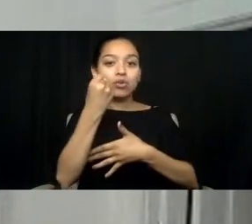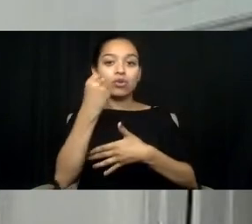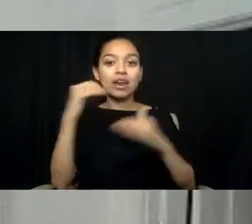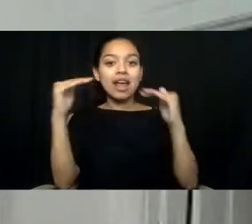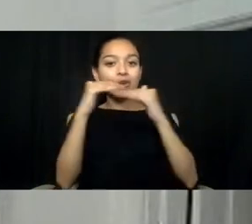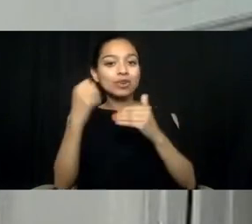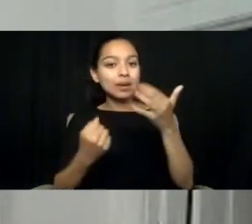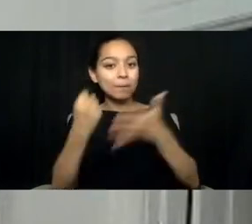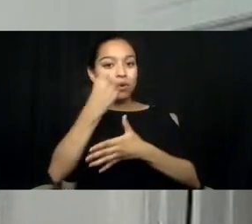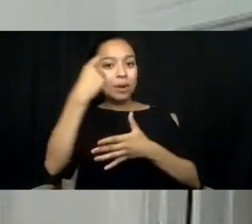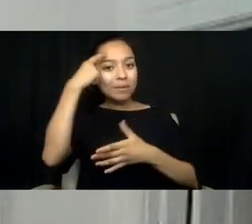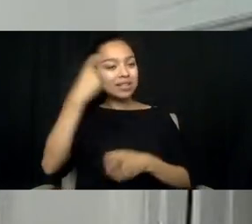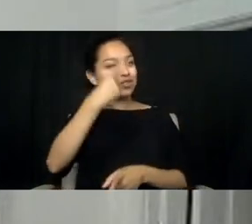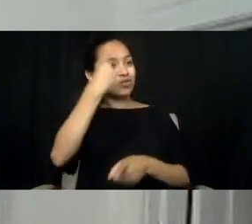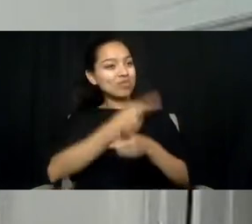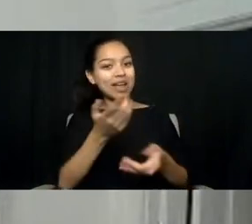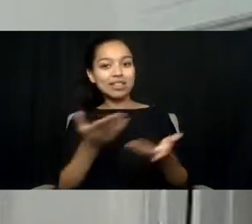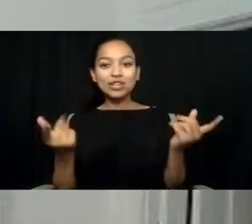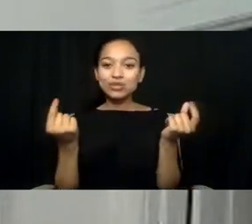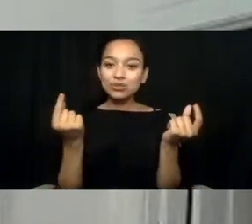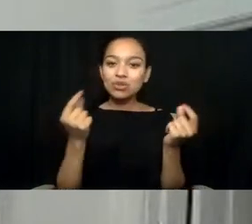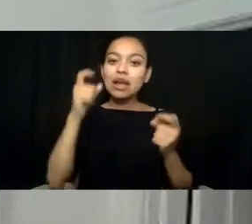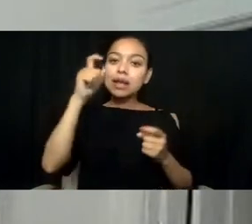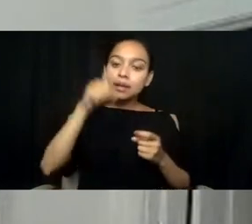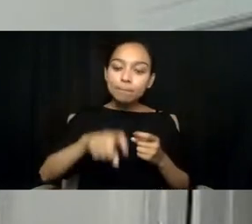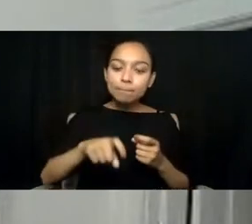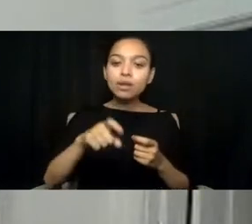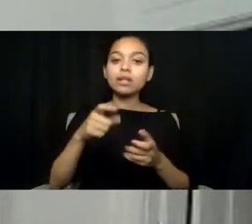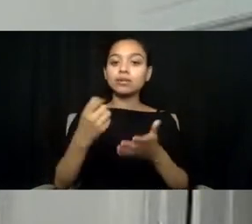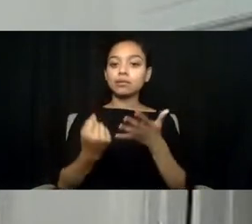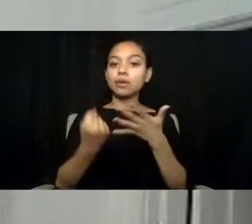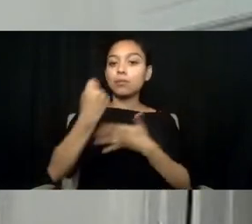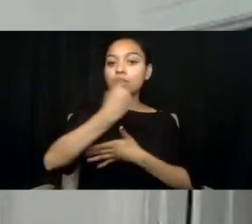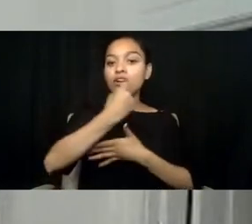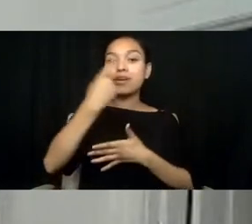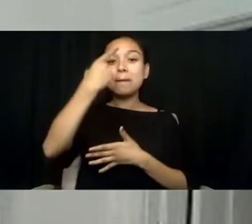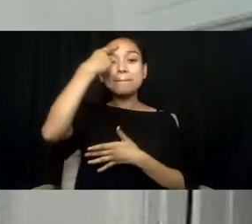It needs to be a priority because that is what is demanded,